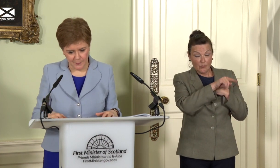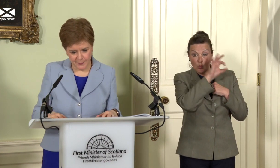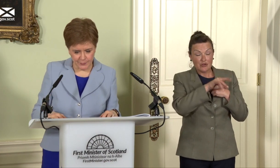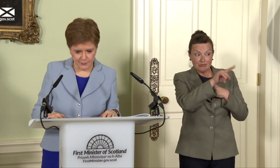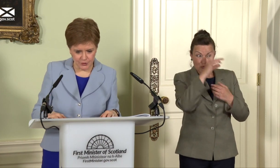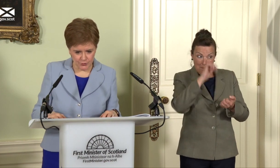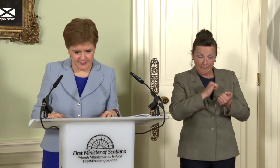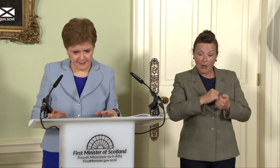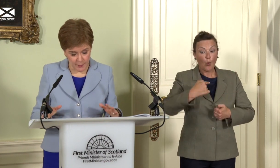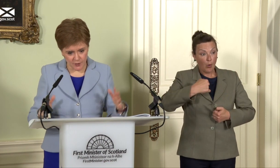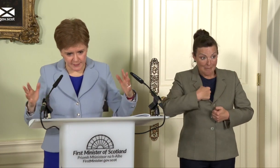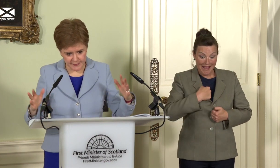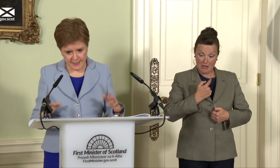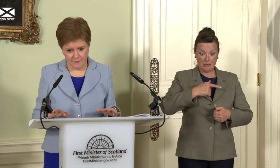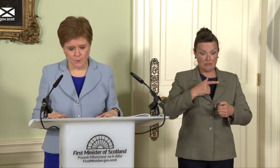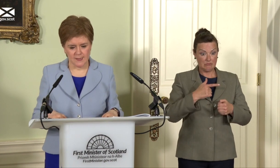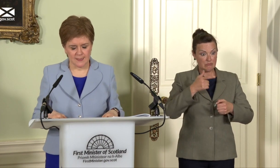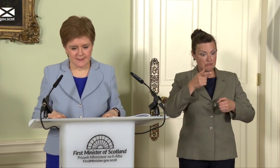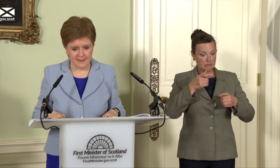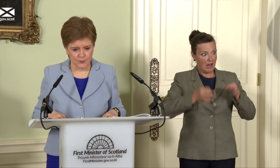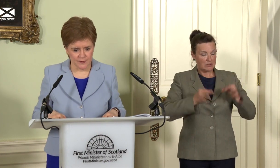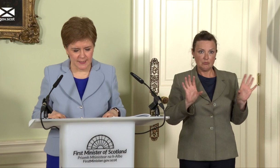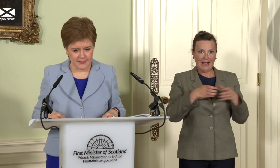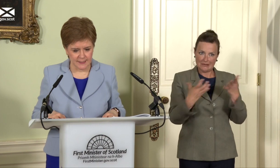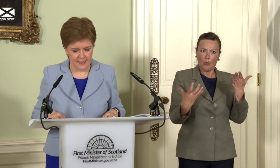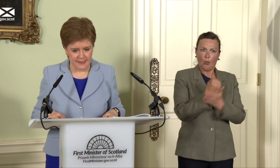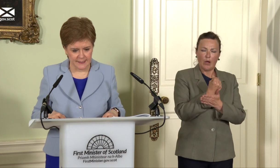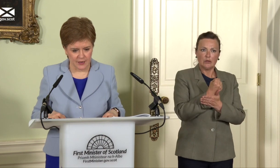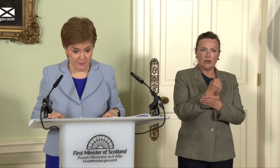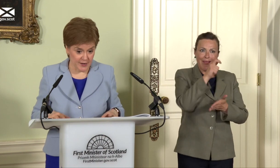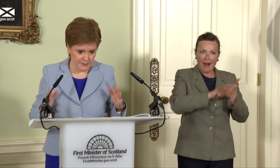people the choice in this parliament in the timeframe we set out in a referendum,